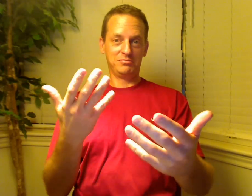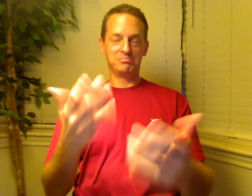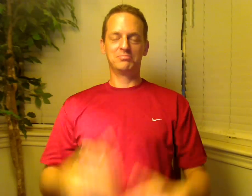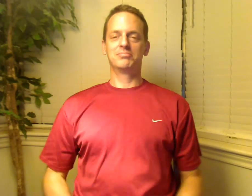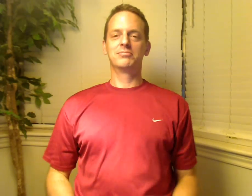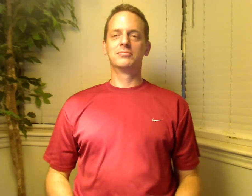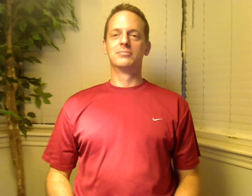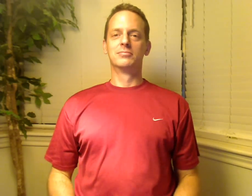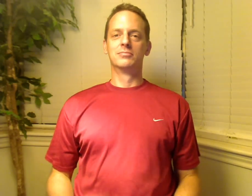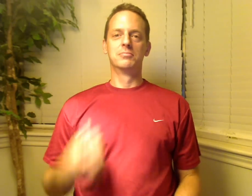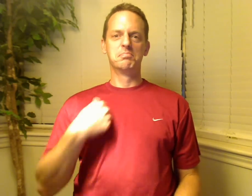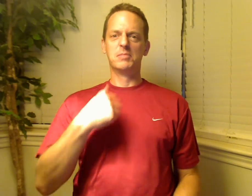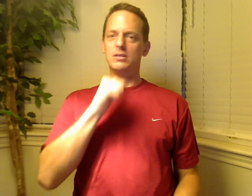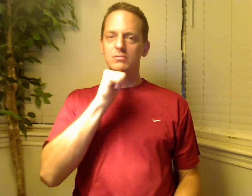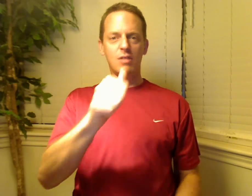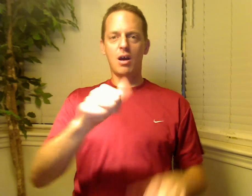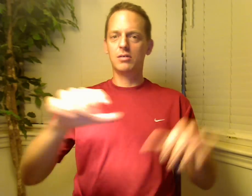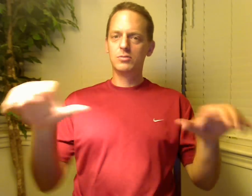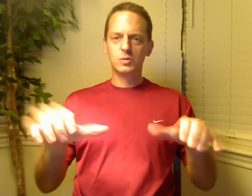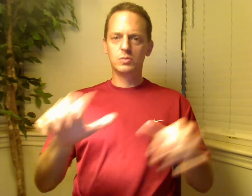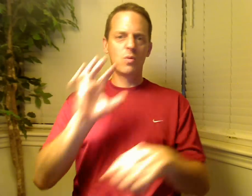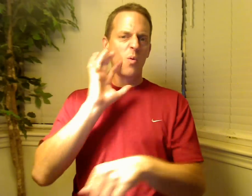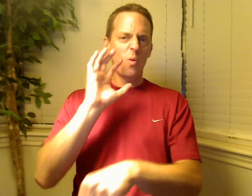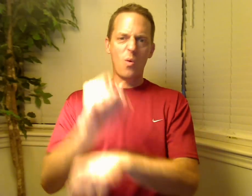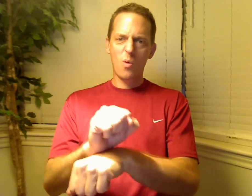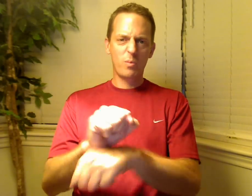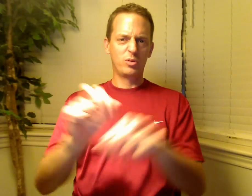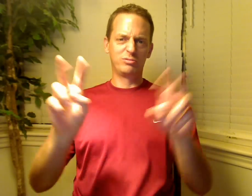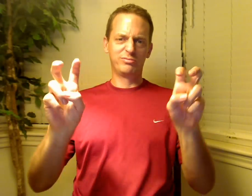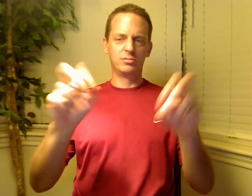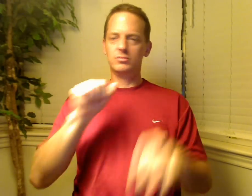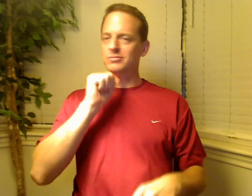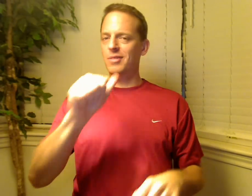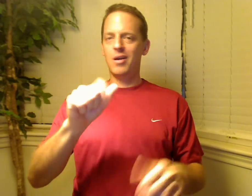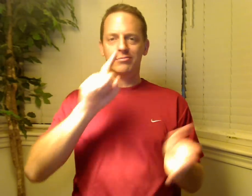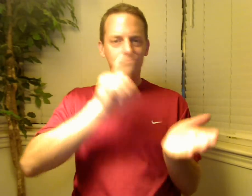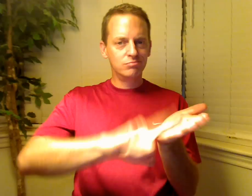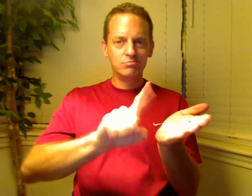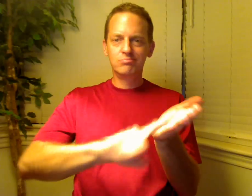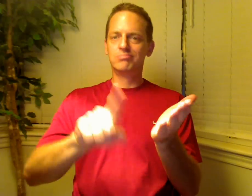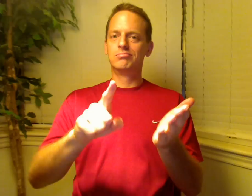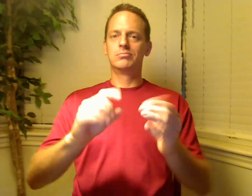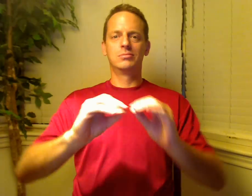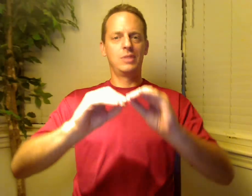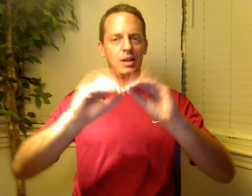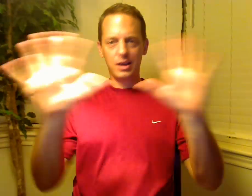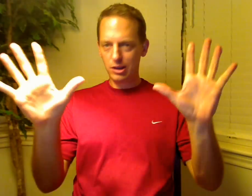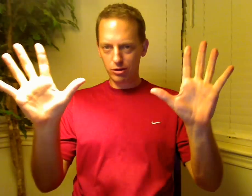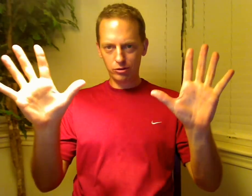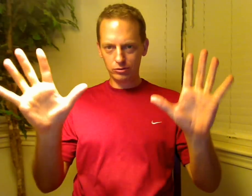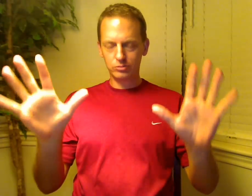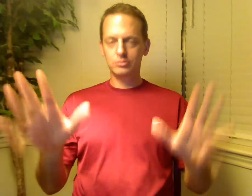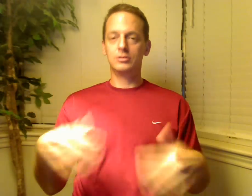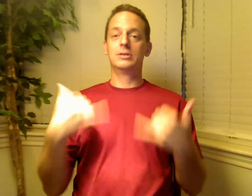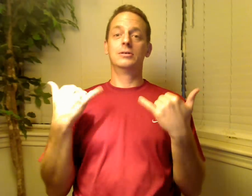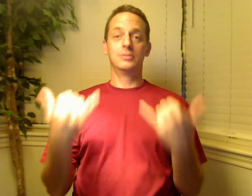I did not do “homework” with this clip such as not reading enough info.